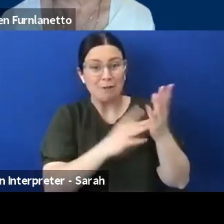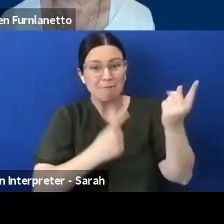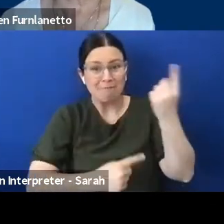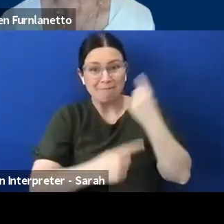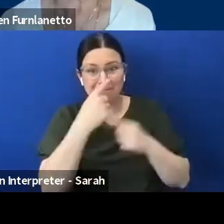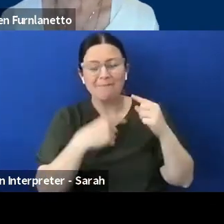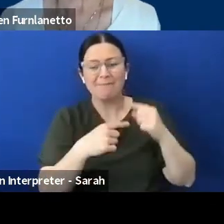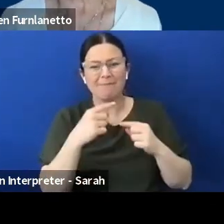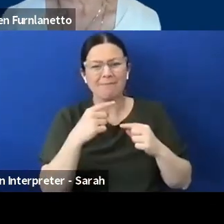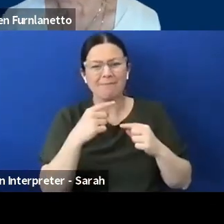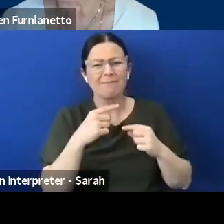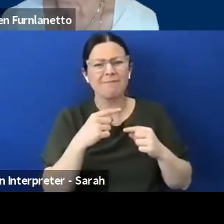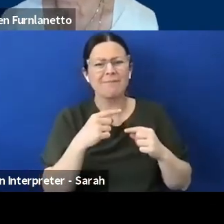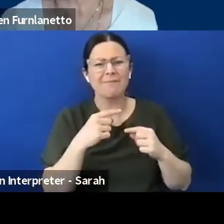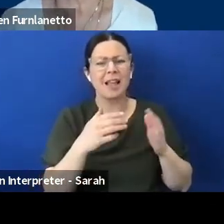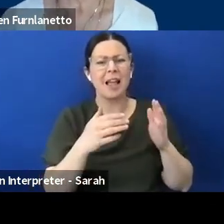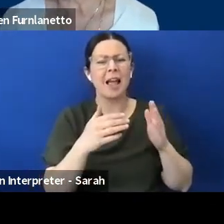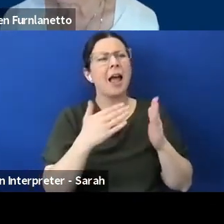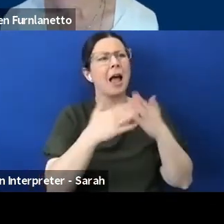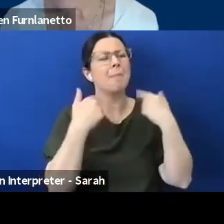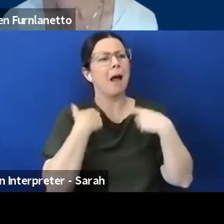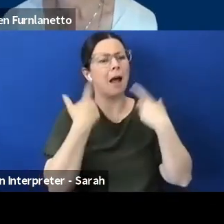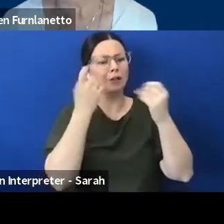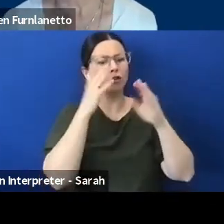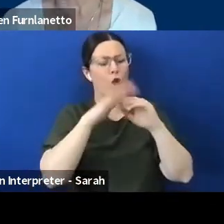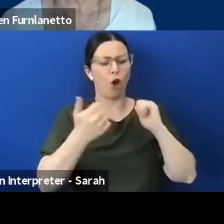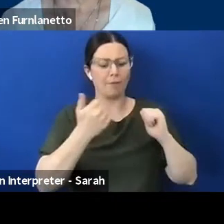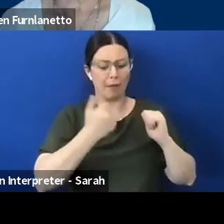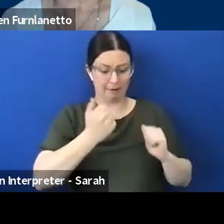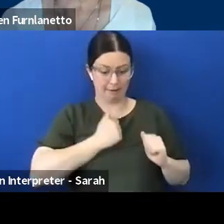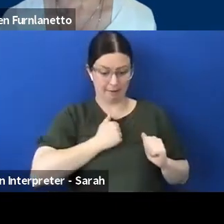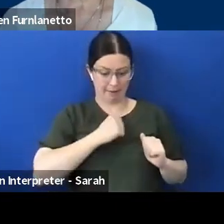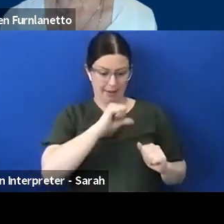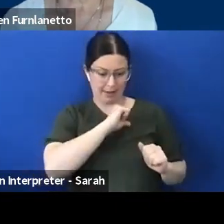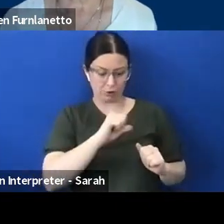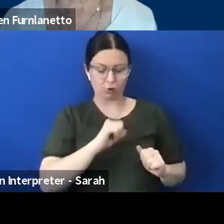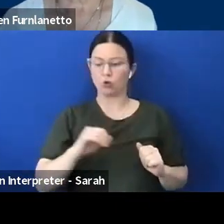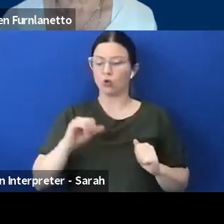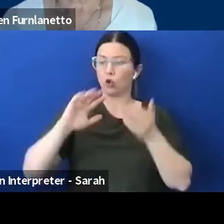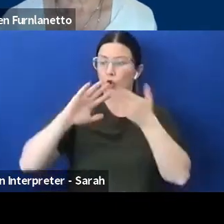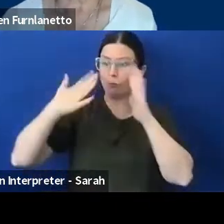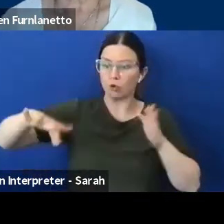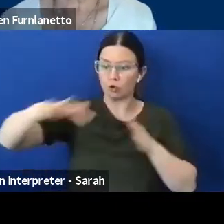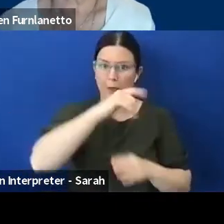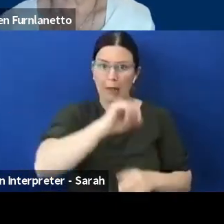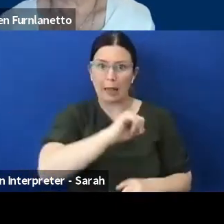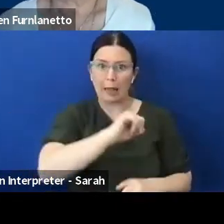our individual attitudes, community attitudes, our own unconscious bias,